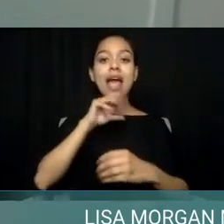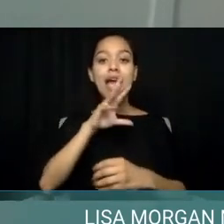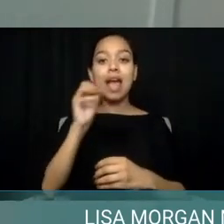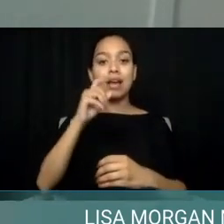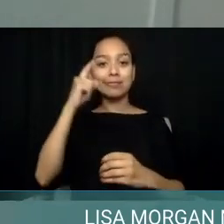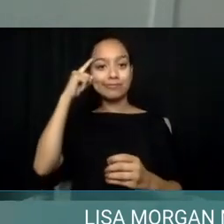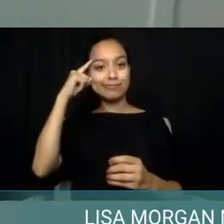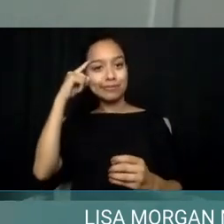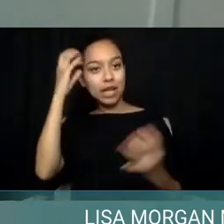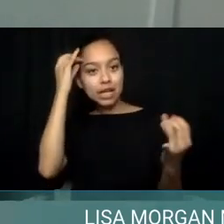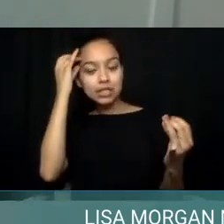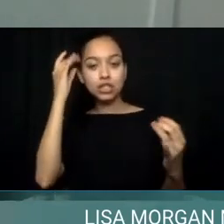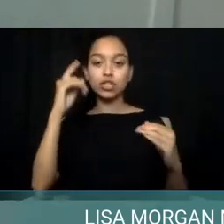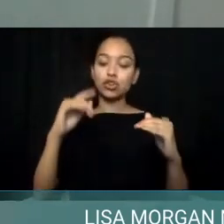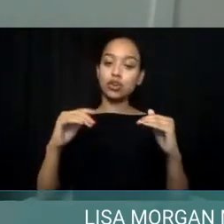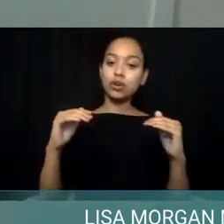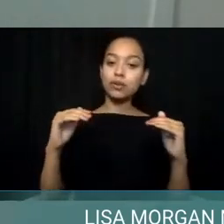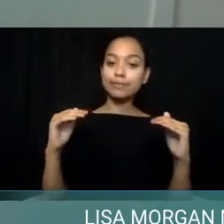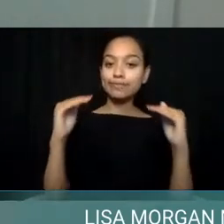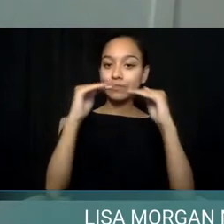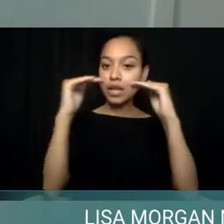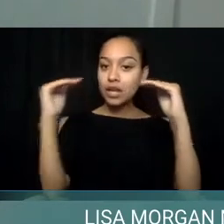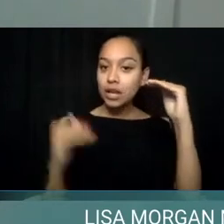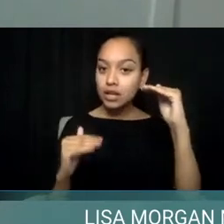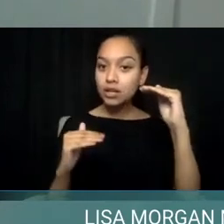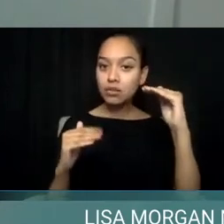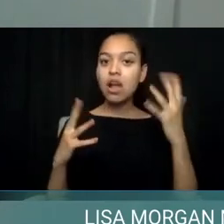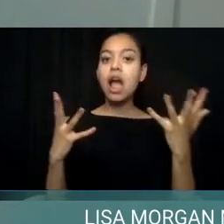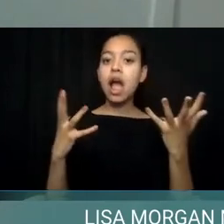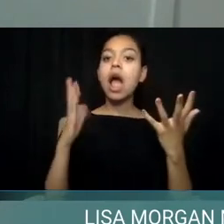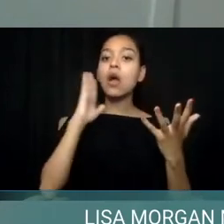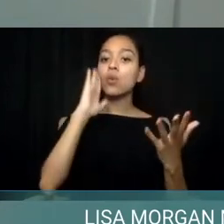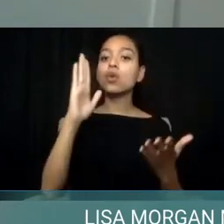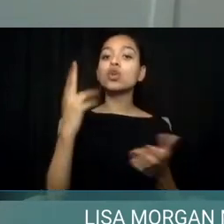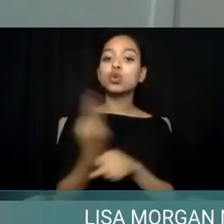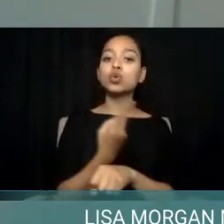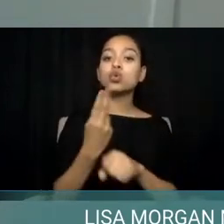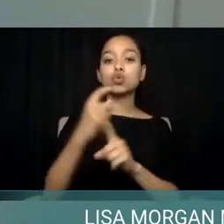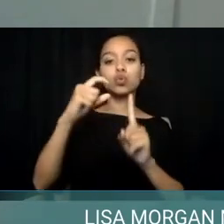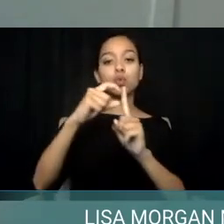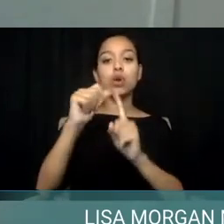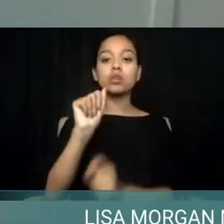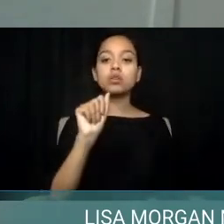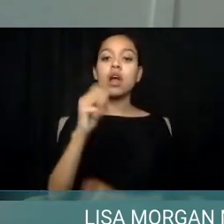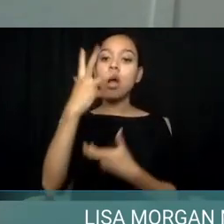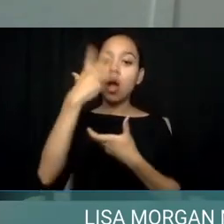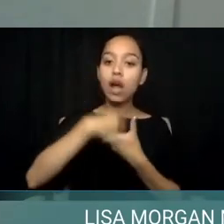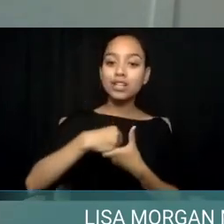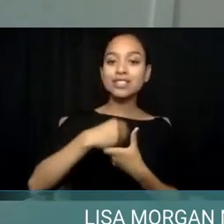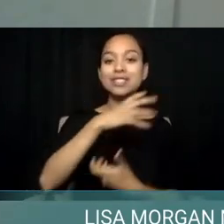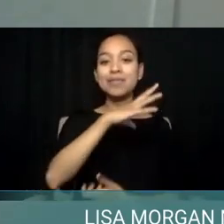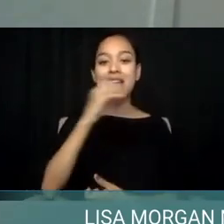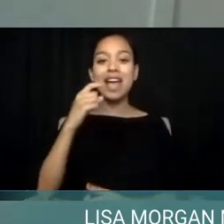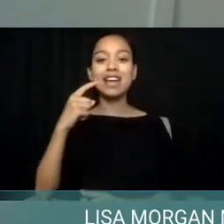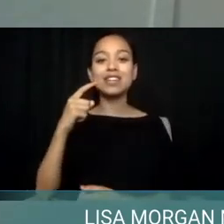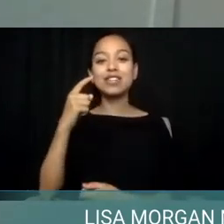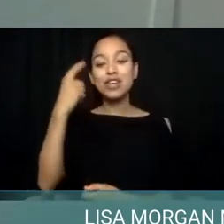I'll use the terms "autism" and "neurodiverse people" interchangeably today as I talk.